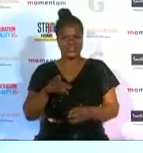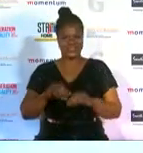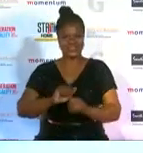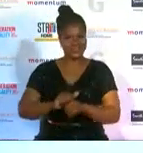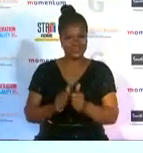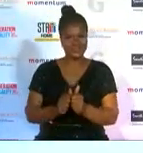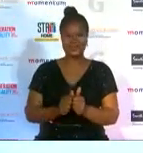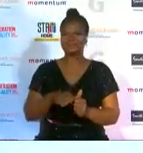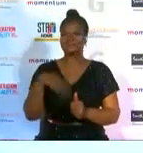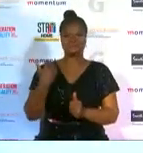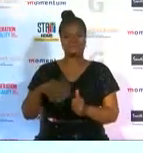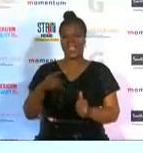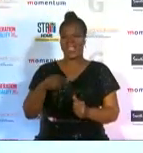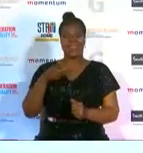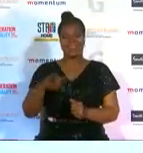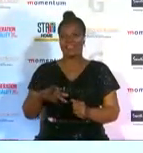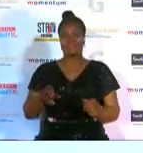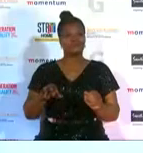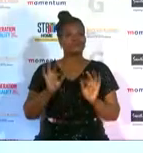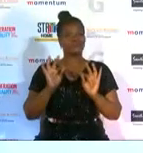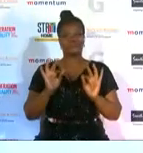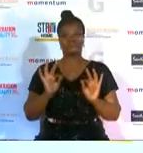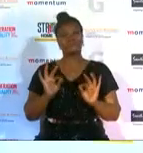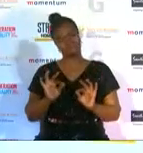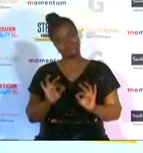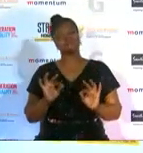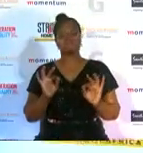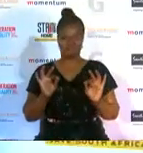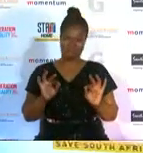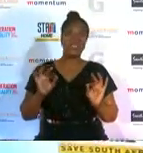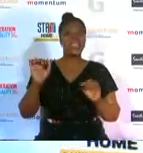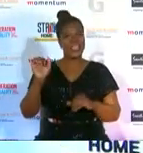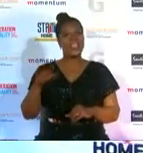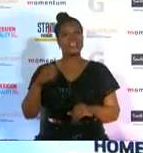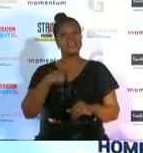lovely um yeah yeah i'm happy i'm really really